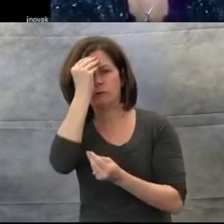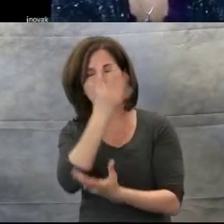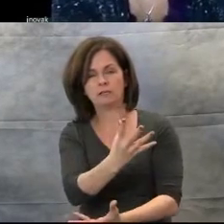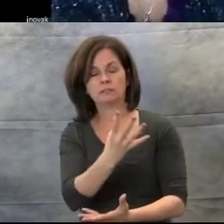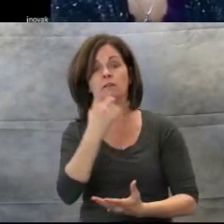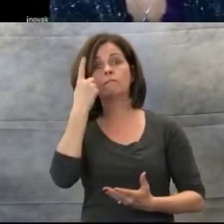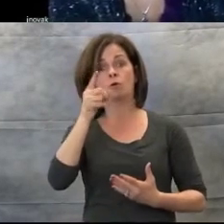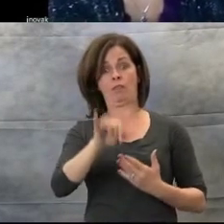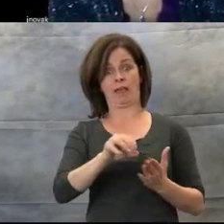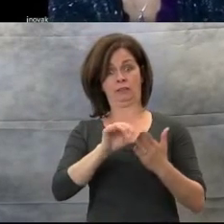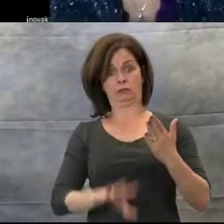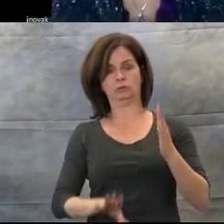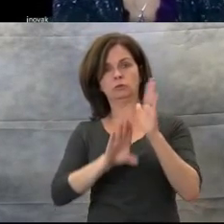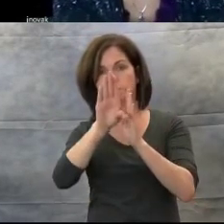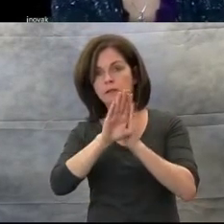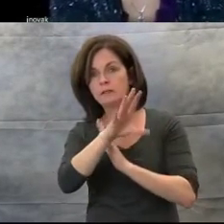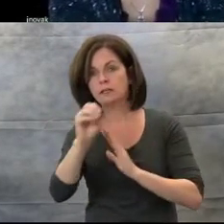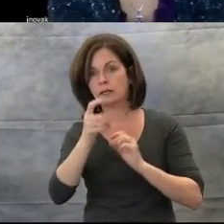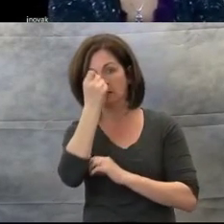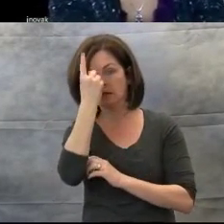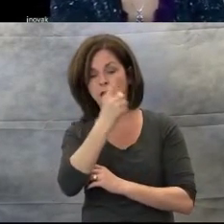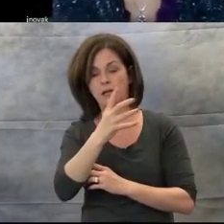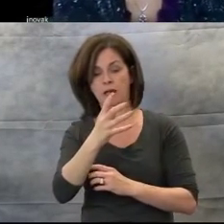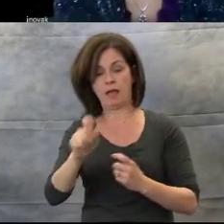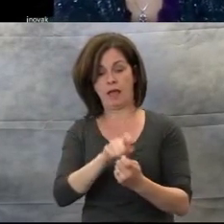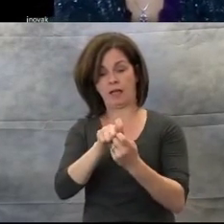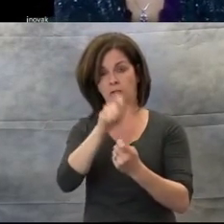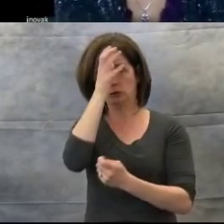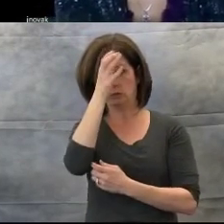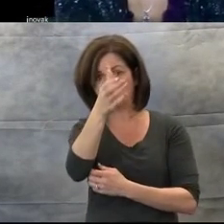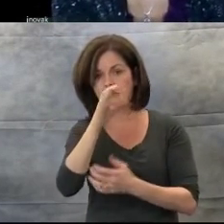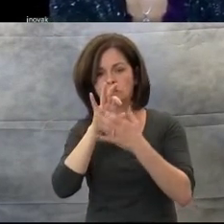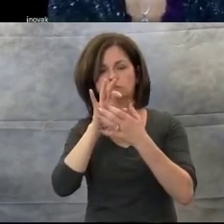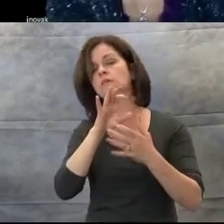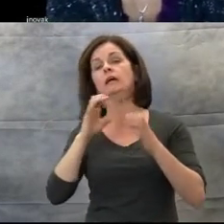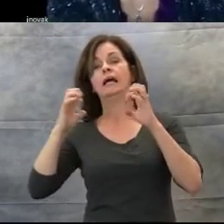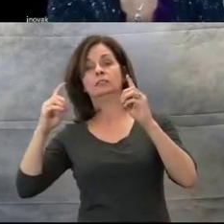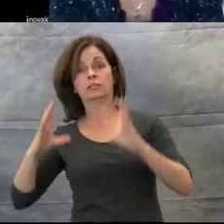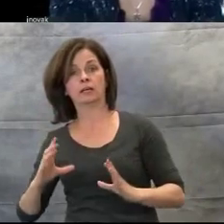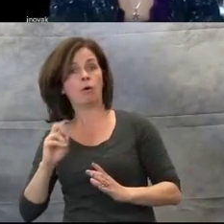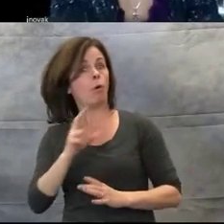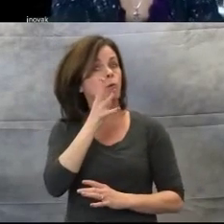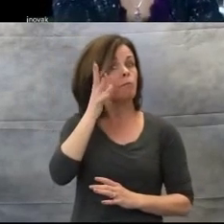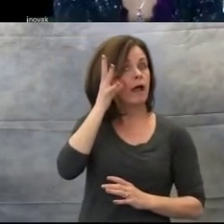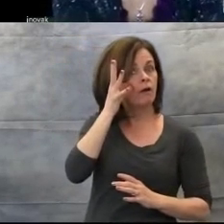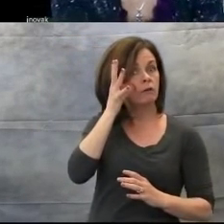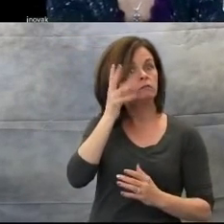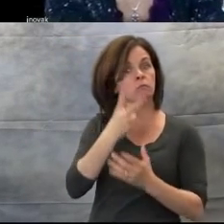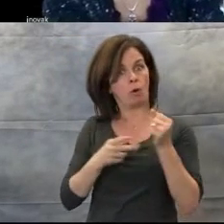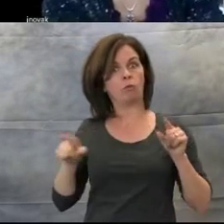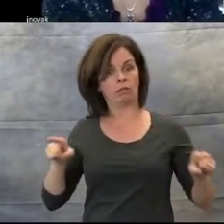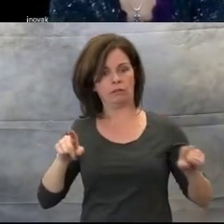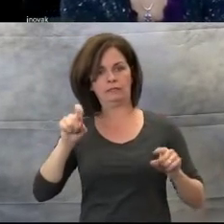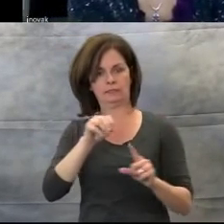accurate concepts, an educator or parent needs to expose the student to many opportunities